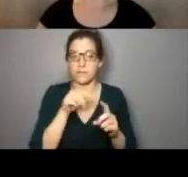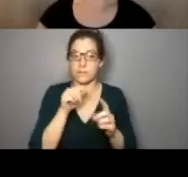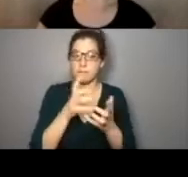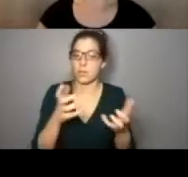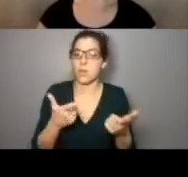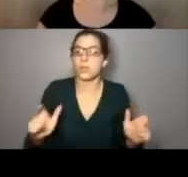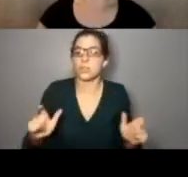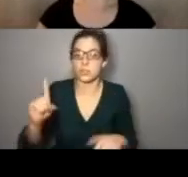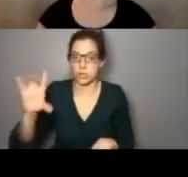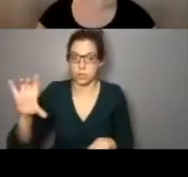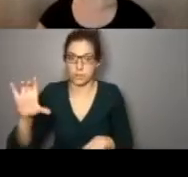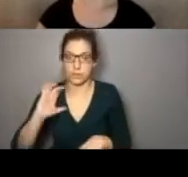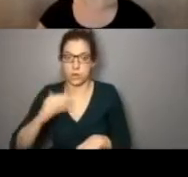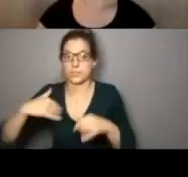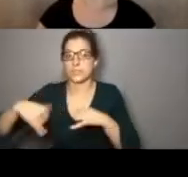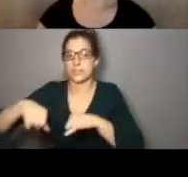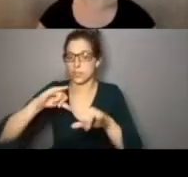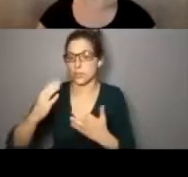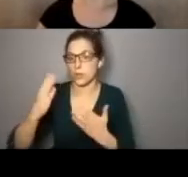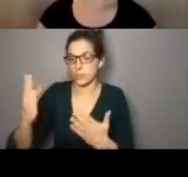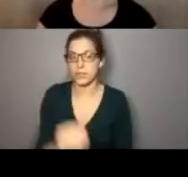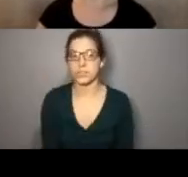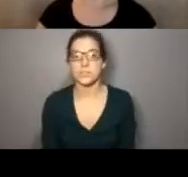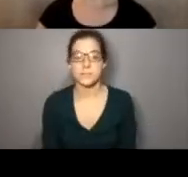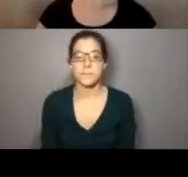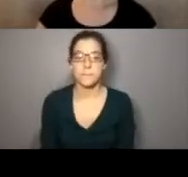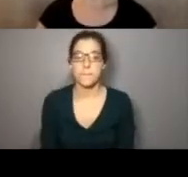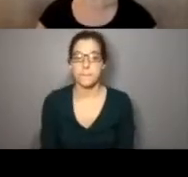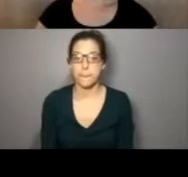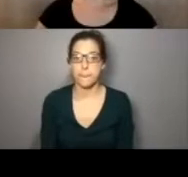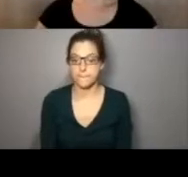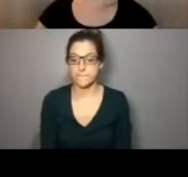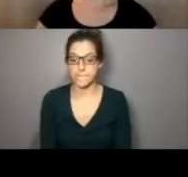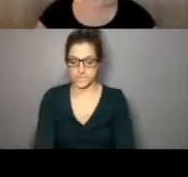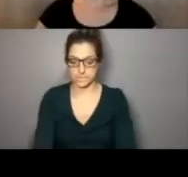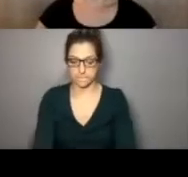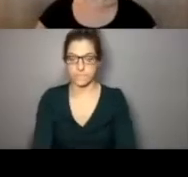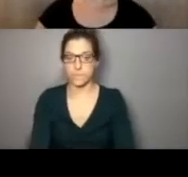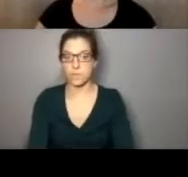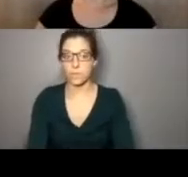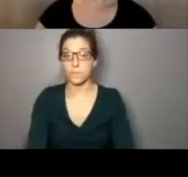within this much larger document, our standard recommendation s. So like I said,